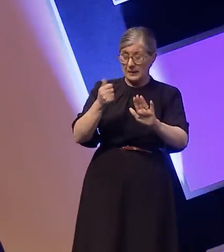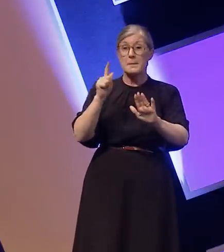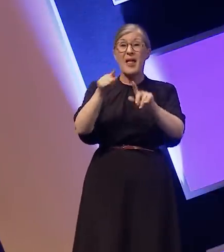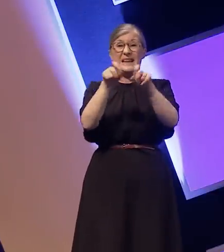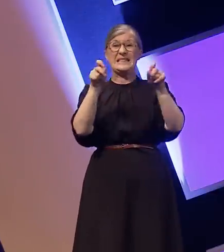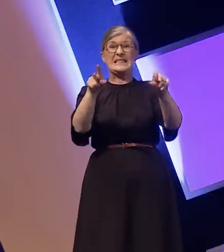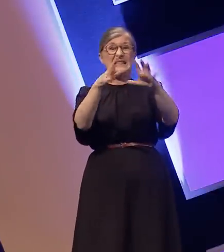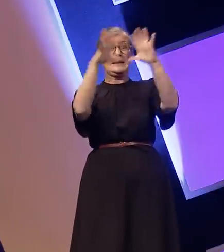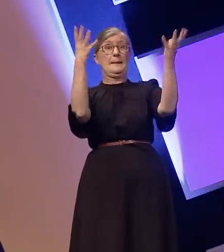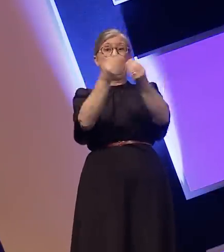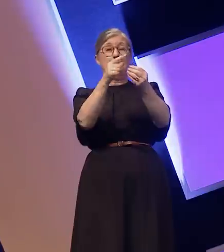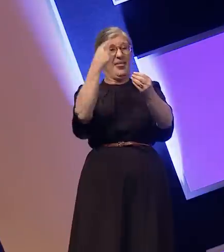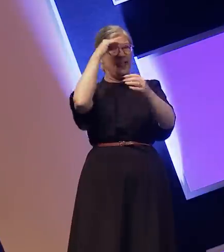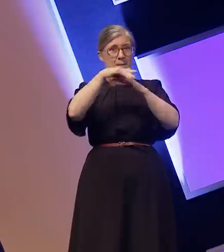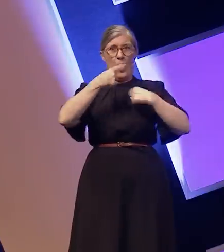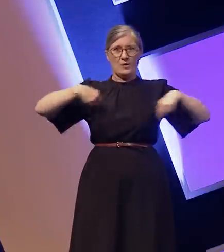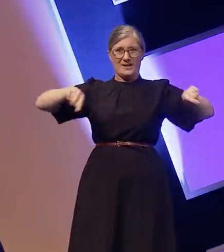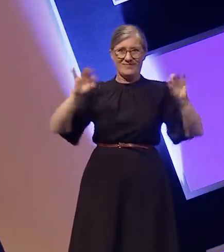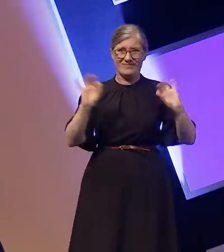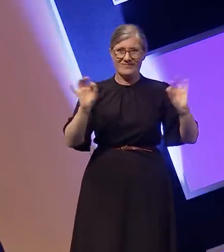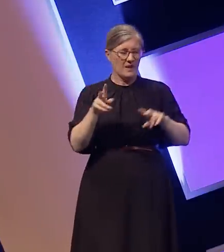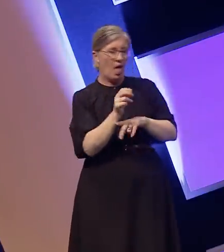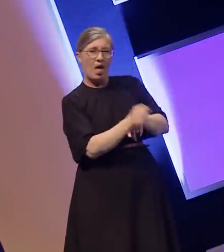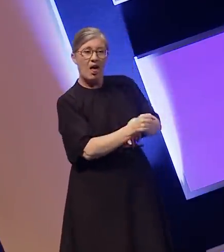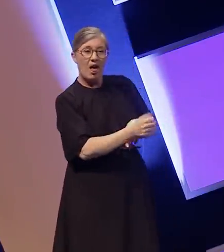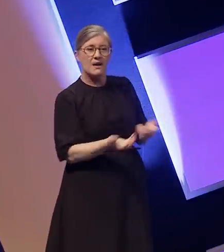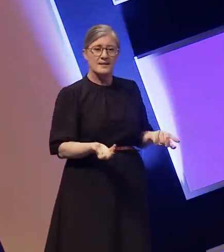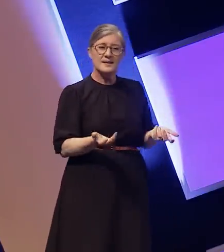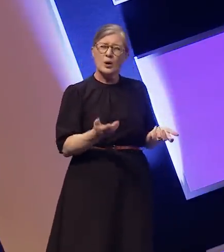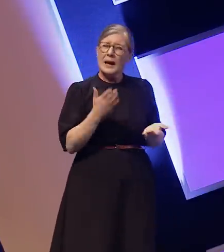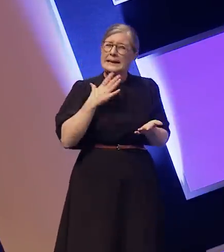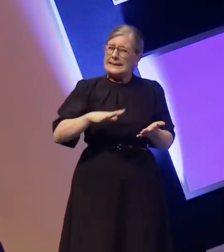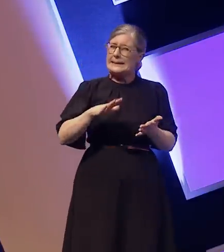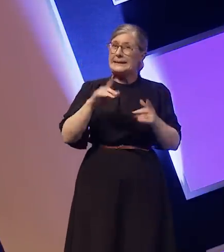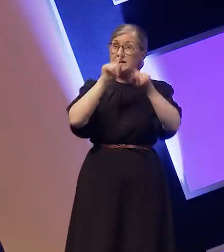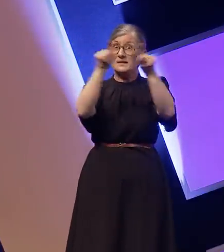and it requires serious change from the people at the top if we are going to do something about it.